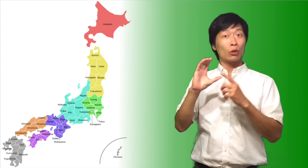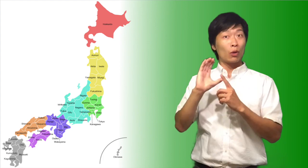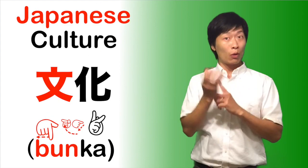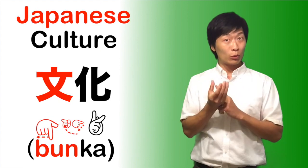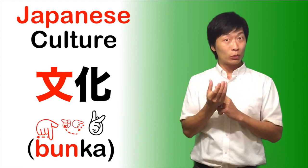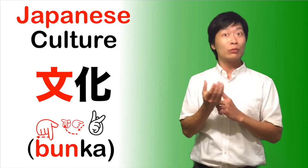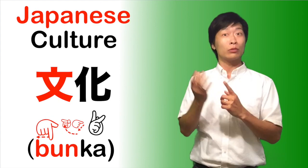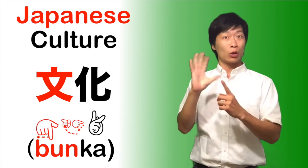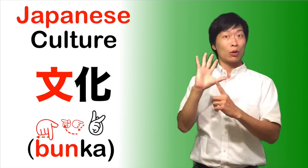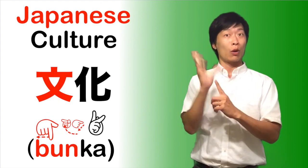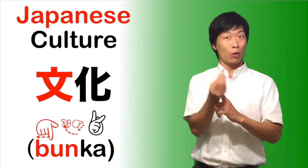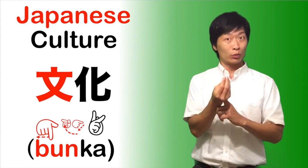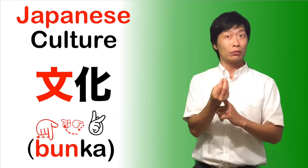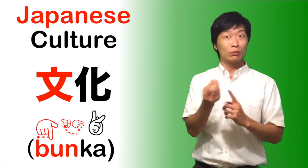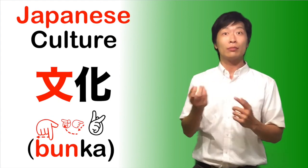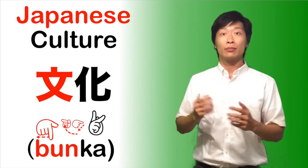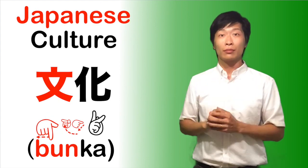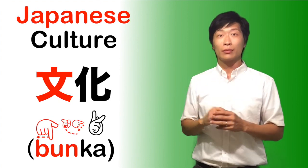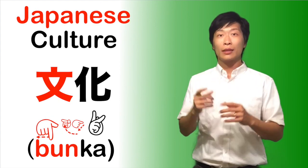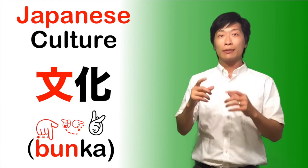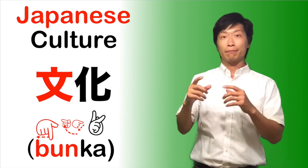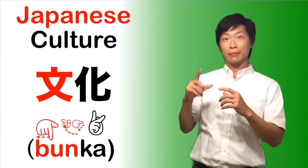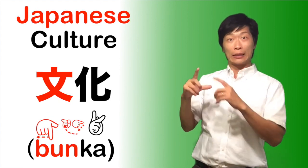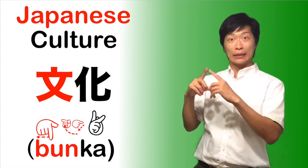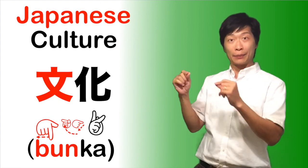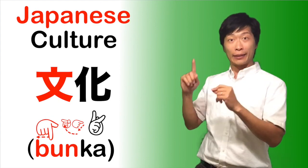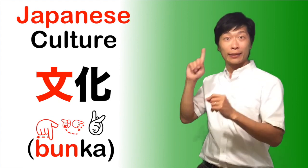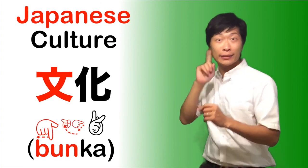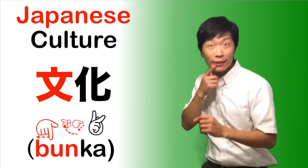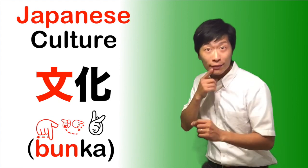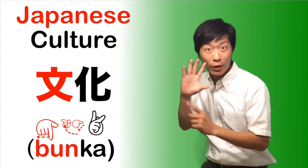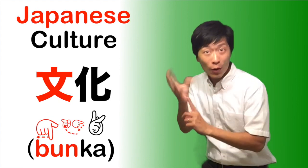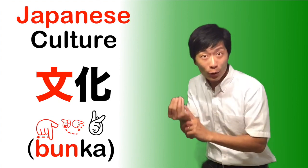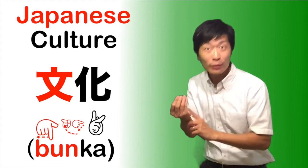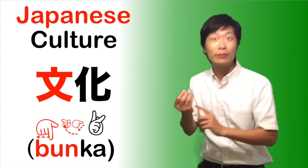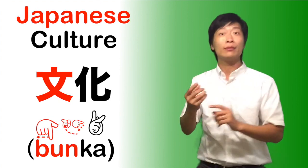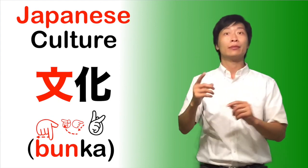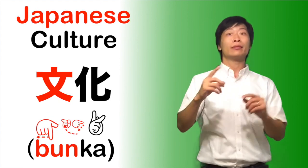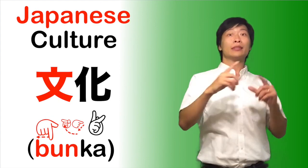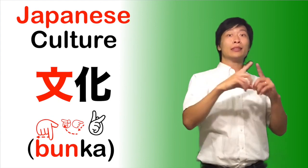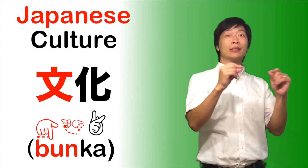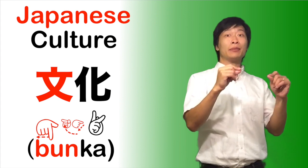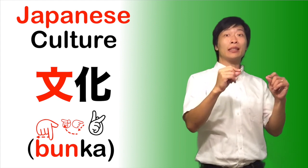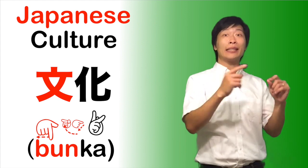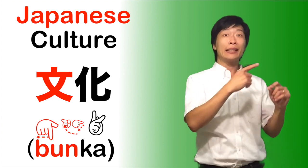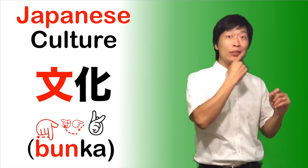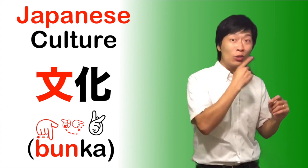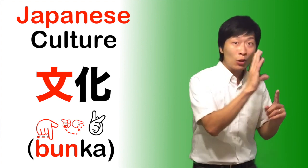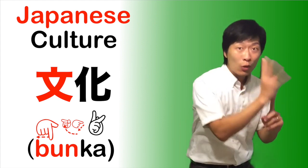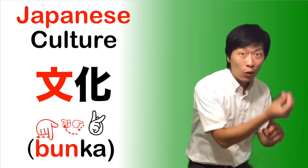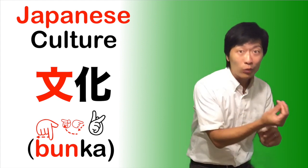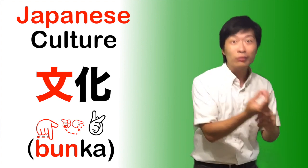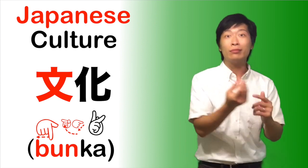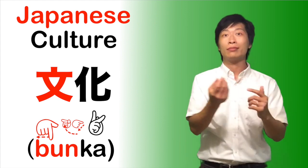Learn about Japanese Culture Japanese Deaf culture, hearing culture